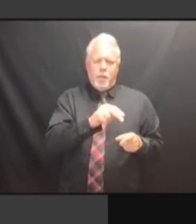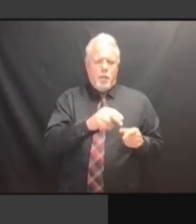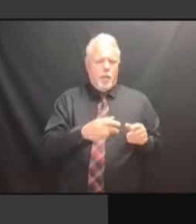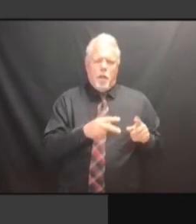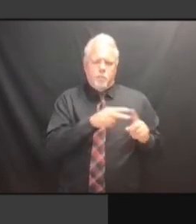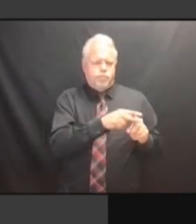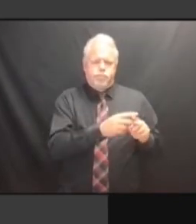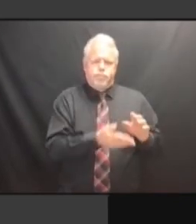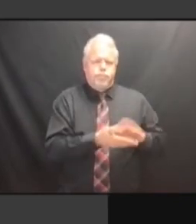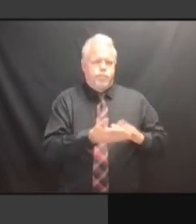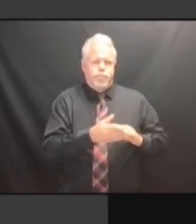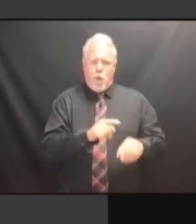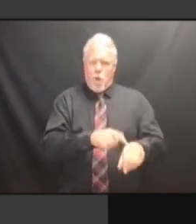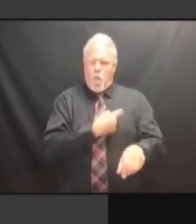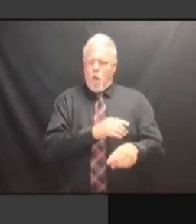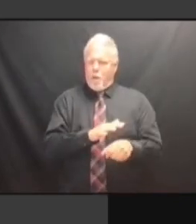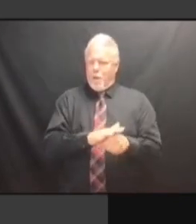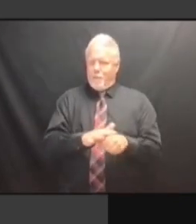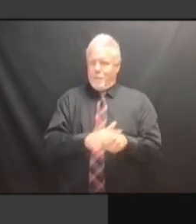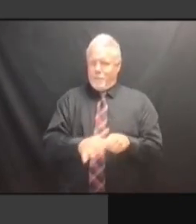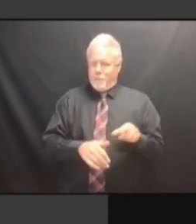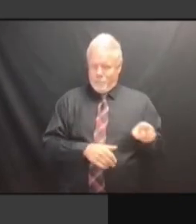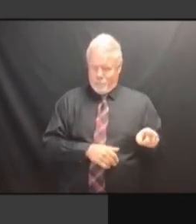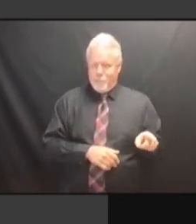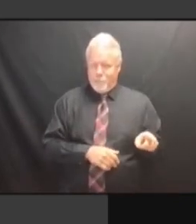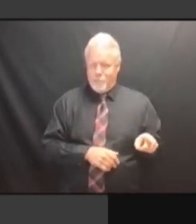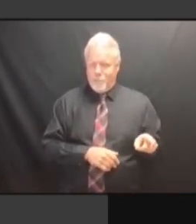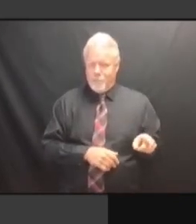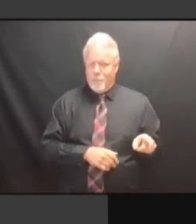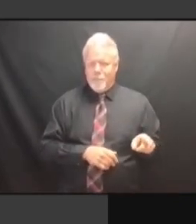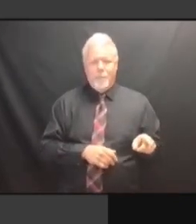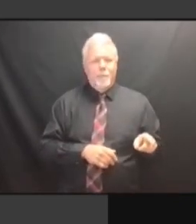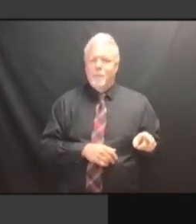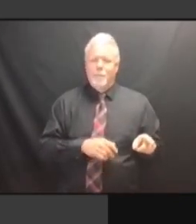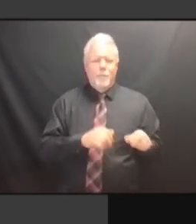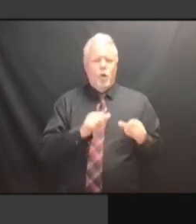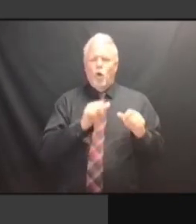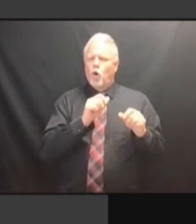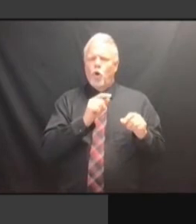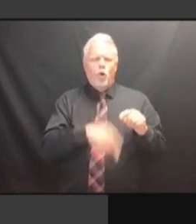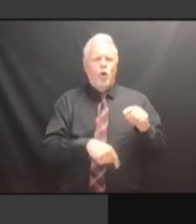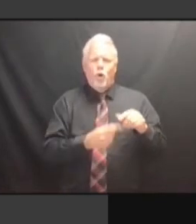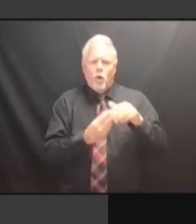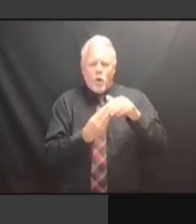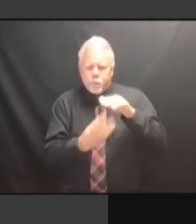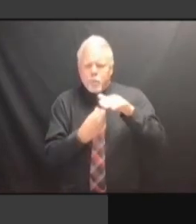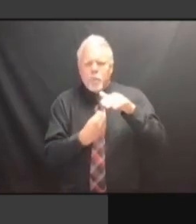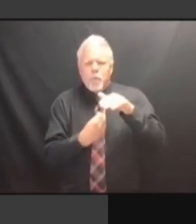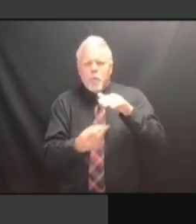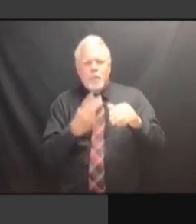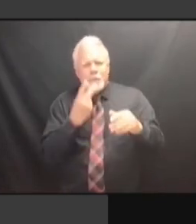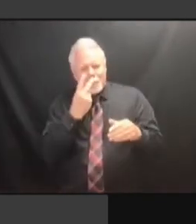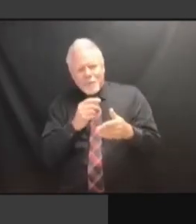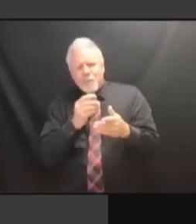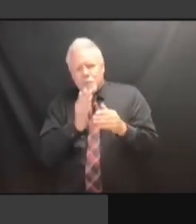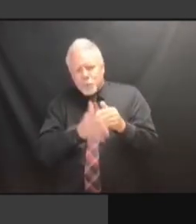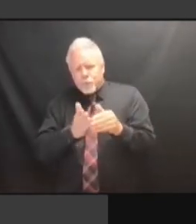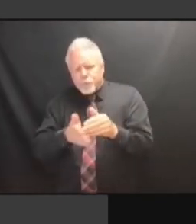UP, THEY DID NOT PICK UP THE INTENSITY OF UP, THEY DID NOT PICK UP THE INTENSITY OF A UP, THEY DID NOT PICK UP THE INTENSITY OF A MARK. INTENSITY OF A MARK. INTENSITY OF A MARK. SO INTENSITY OF A MARK. SO THAT INTENSITY OF A MARK. SO THAT WHEN INTENSITY OF A MARK. SO THAT WHEN THEY INTENSITY OF A MARK. SO THAT WHEN THEY DID INTENSITY OF A MARK. SO THAT WHEN THEY DID LOGIC INTENSITY OF A MARK. SO THAT WHEN THEY DID LOGIC AND